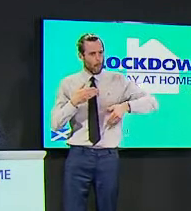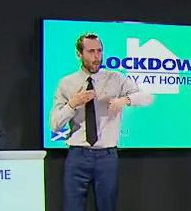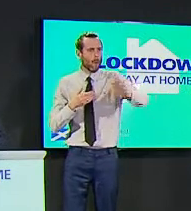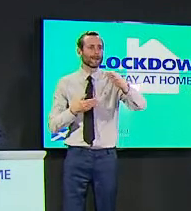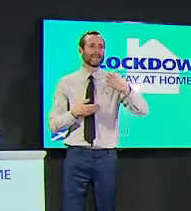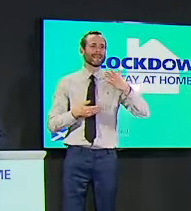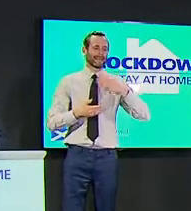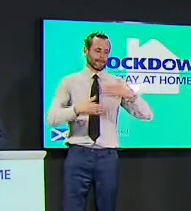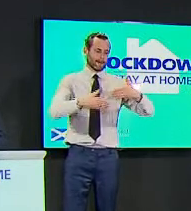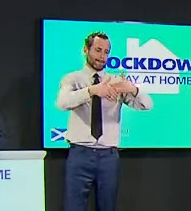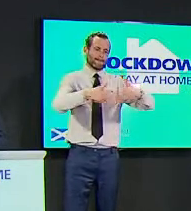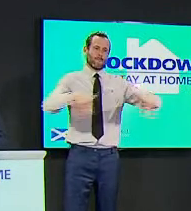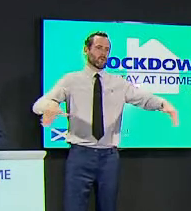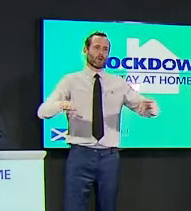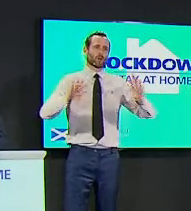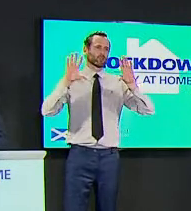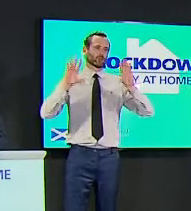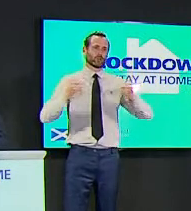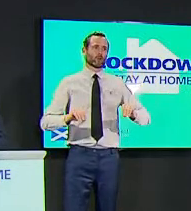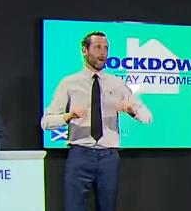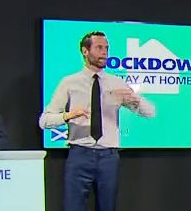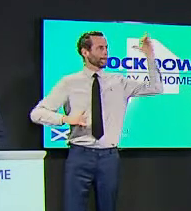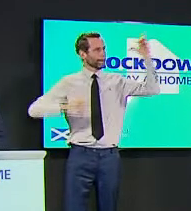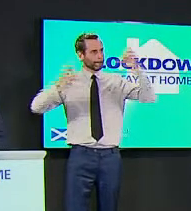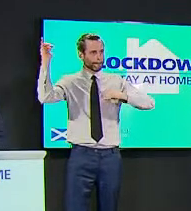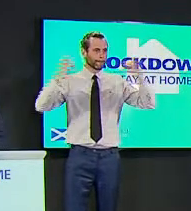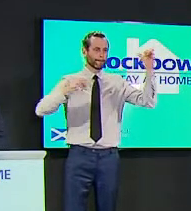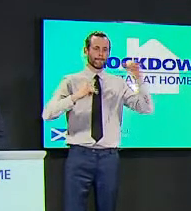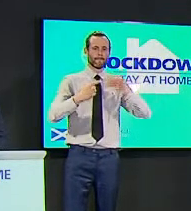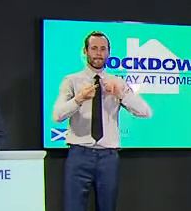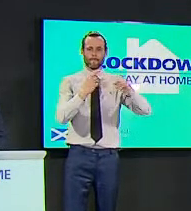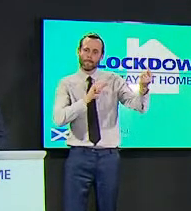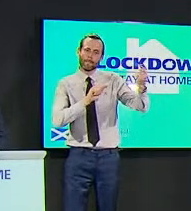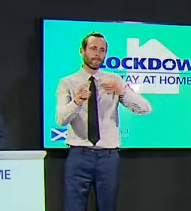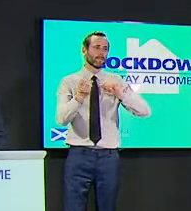i was wondering if you agree with that assessment but also is the scottish government still pursuing